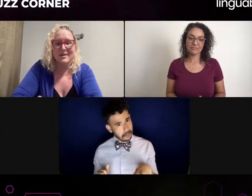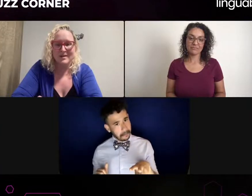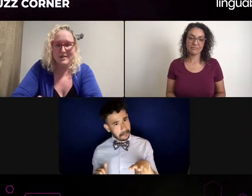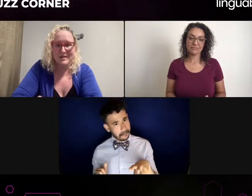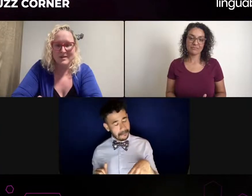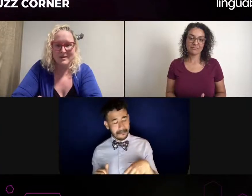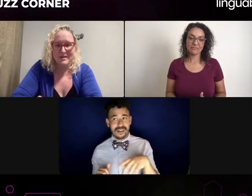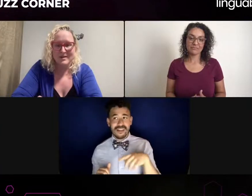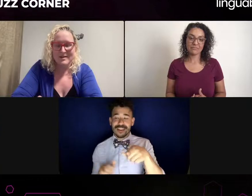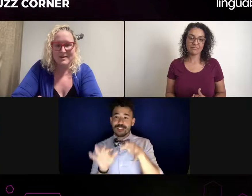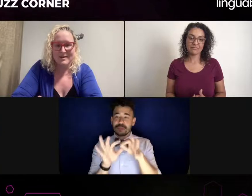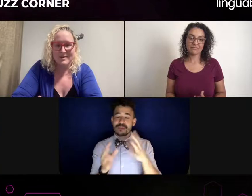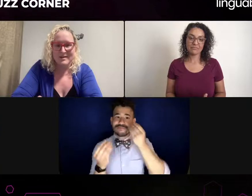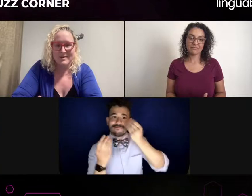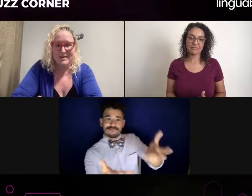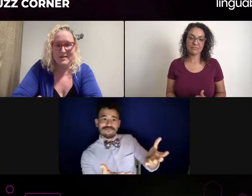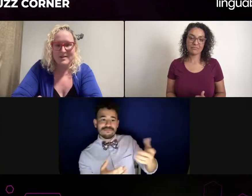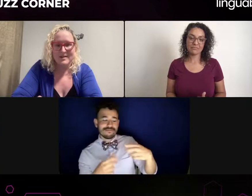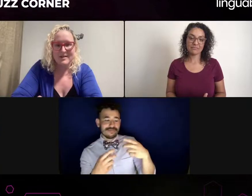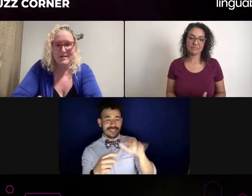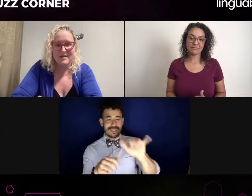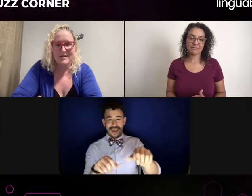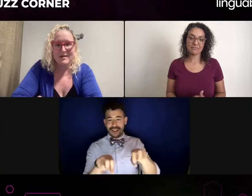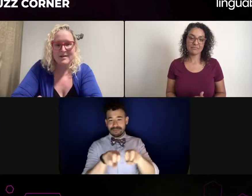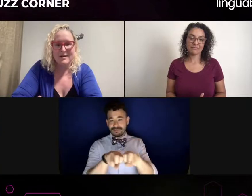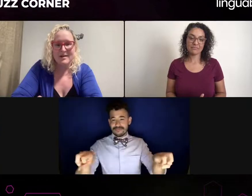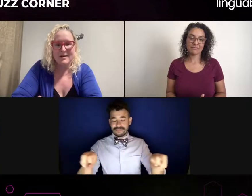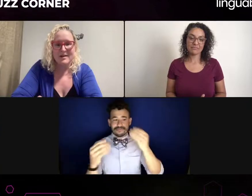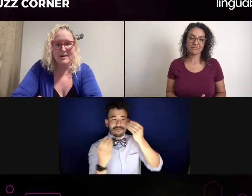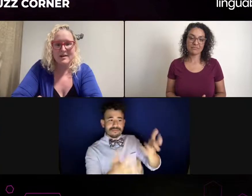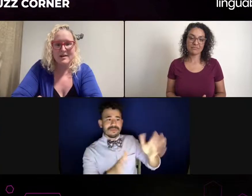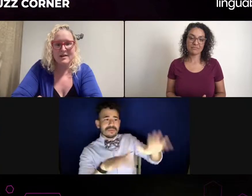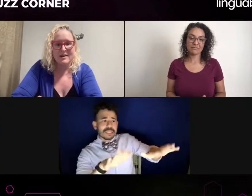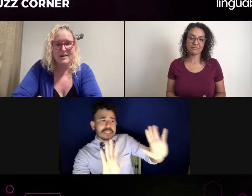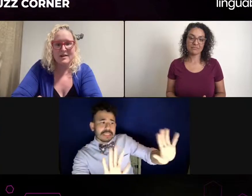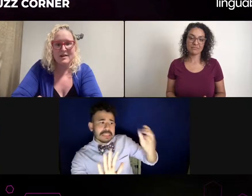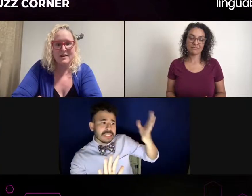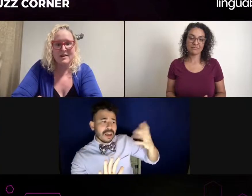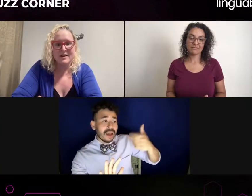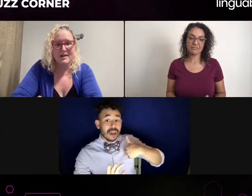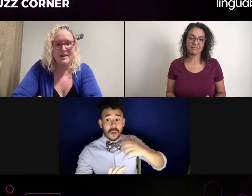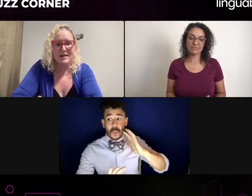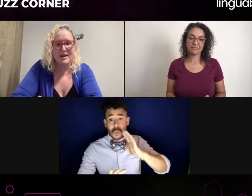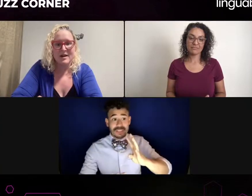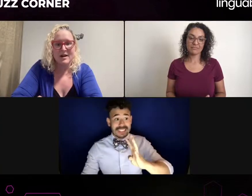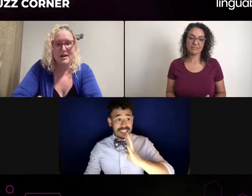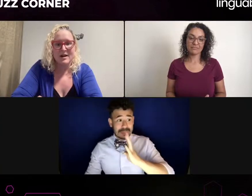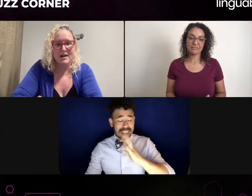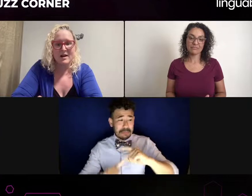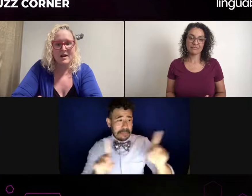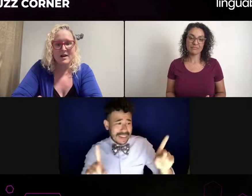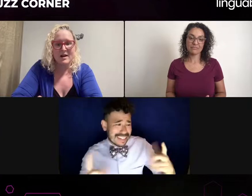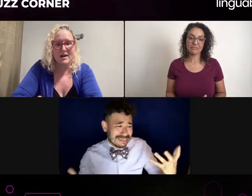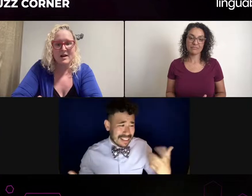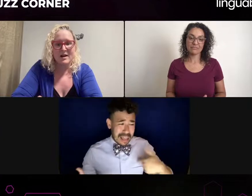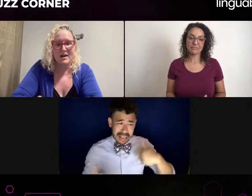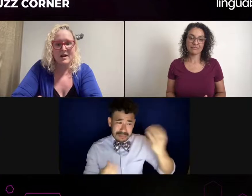about that, on what it means. I would be looking for the perfect interpreter.